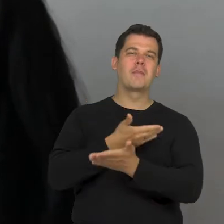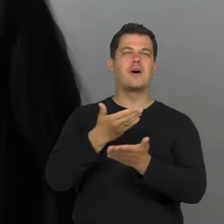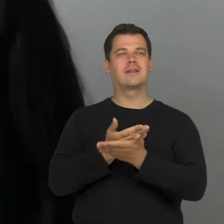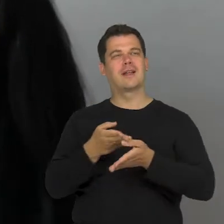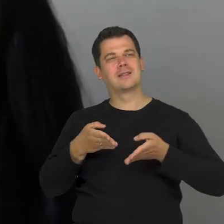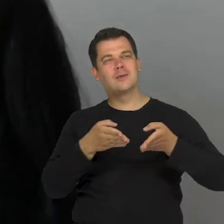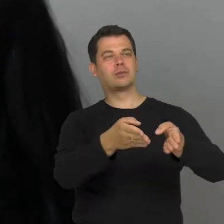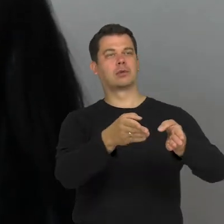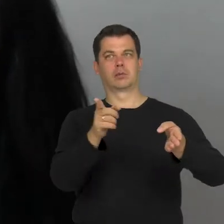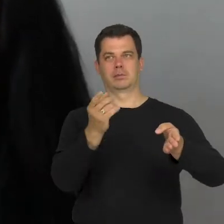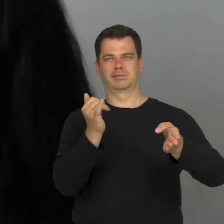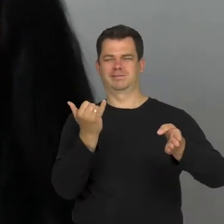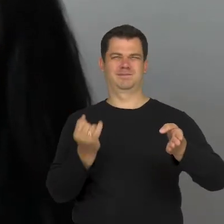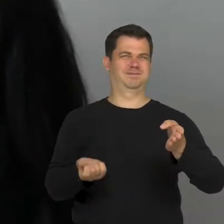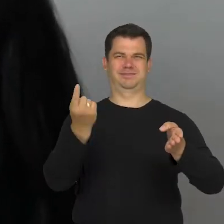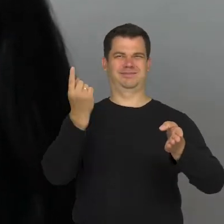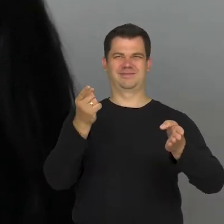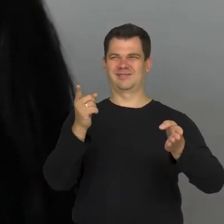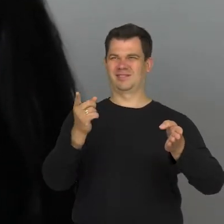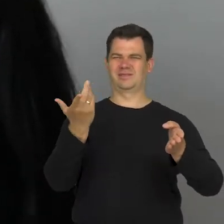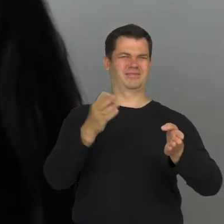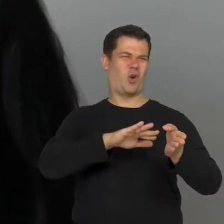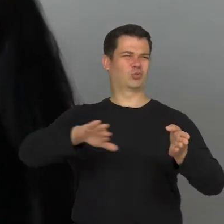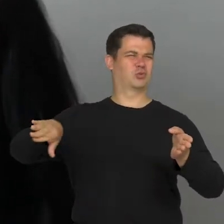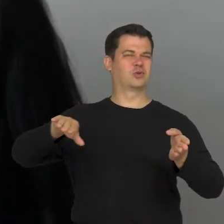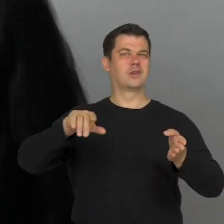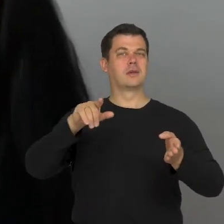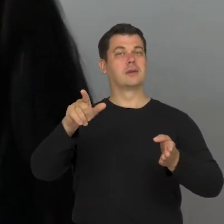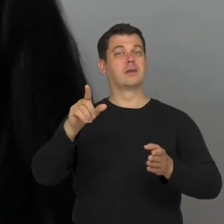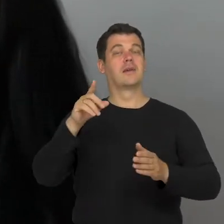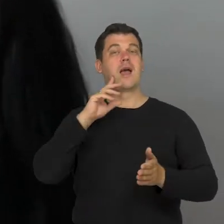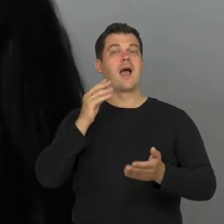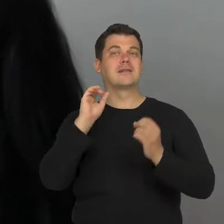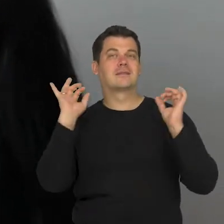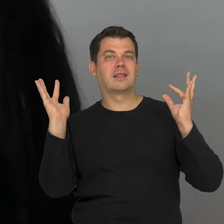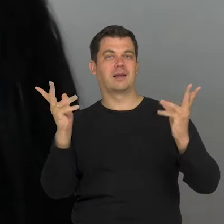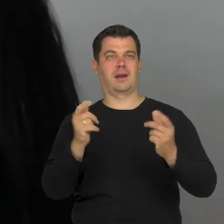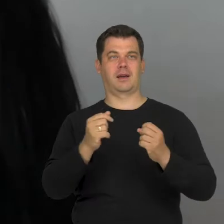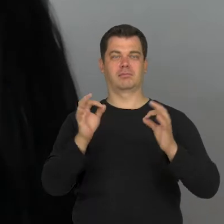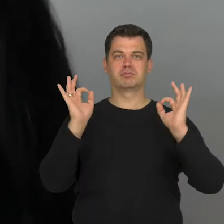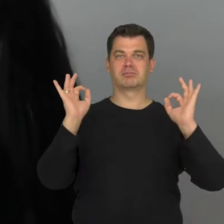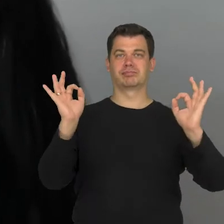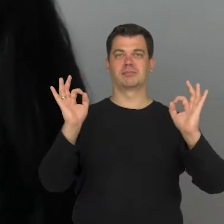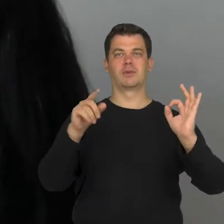or a norm which also sets aesthetics' standards with which we are brought up.